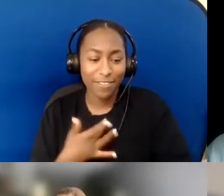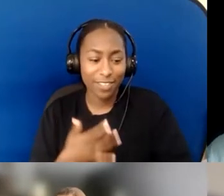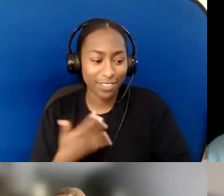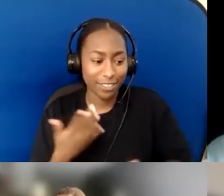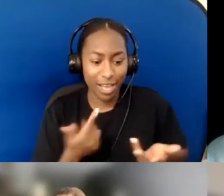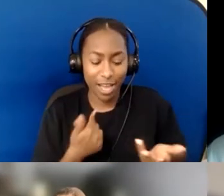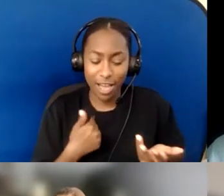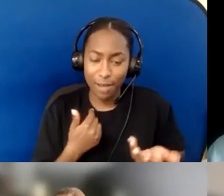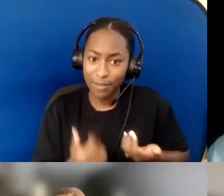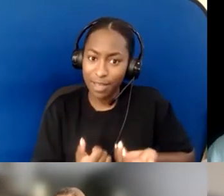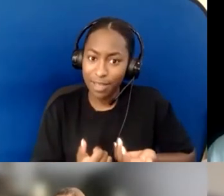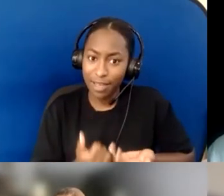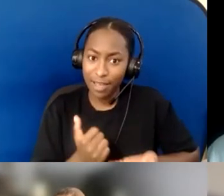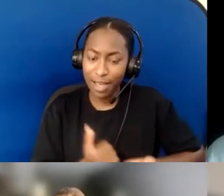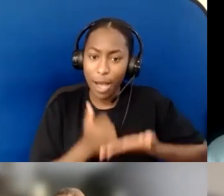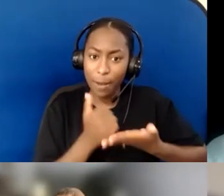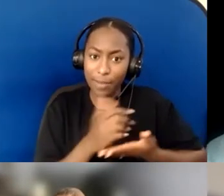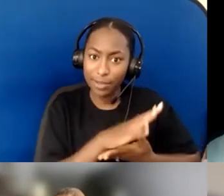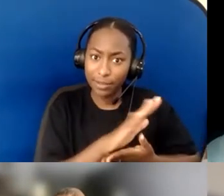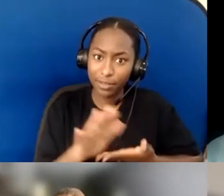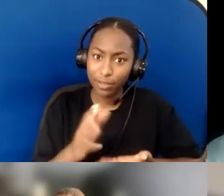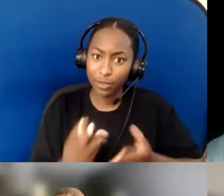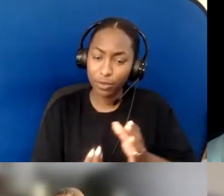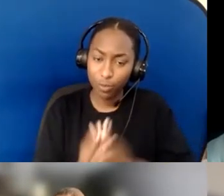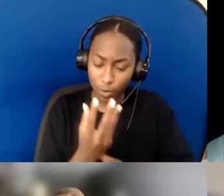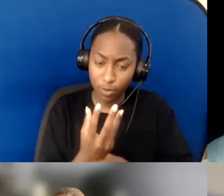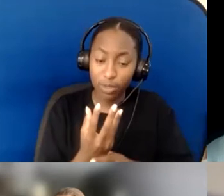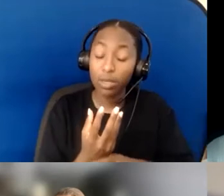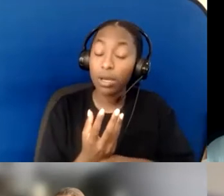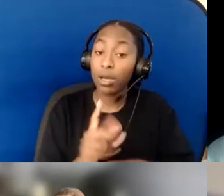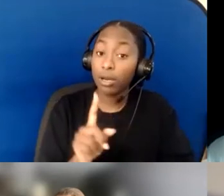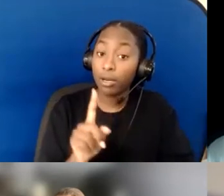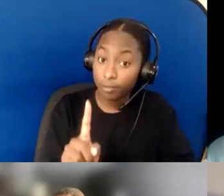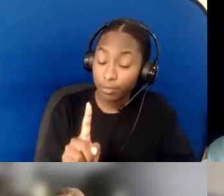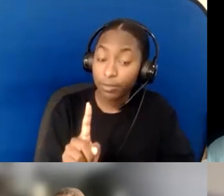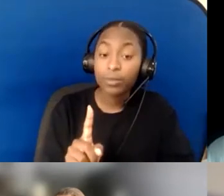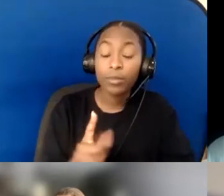However, we also say we want to accept people as they are.